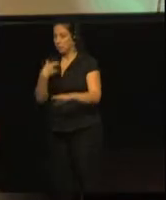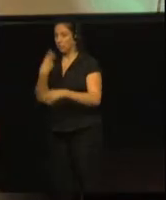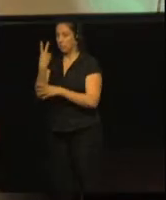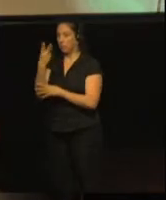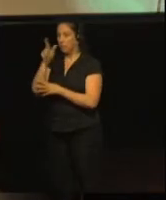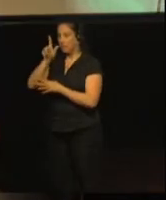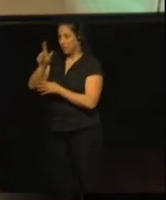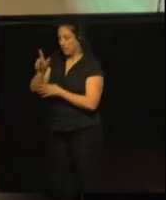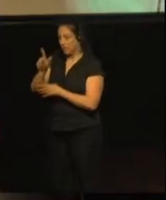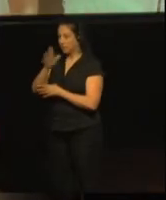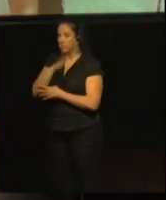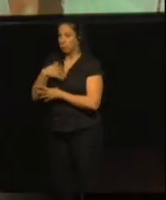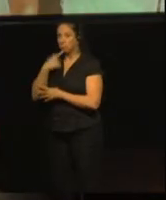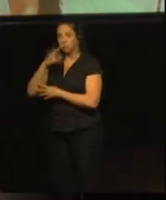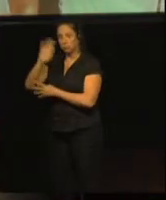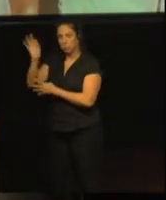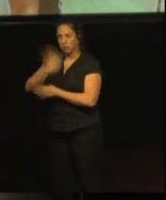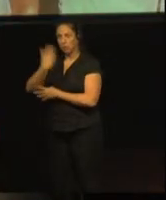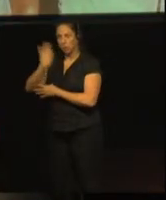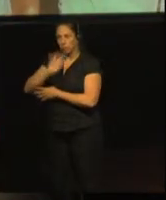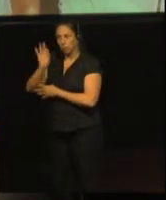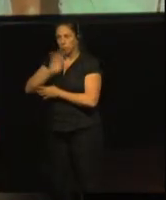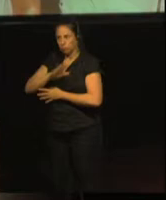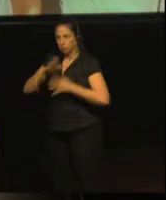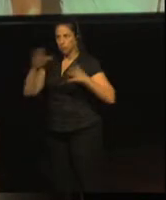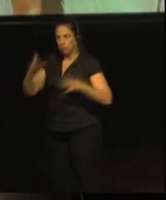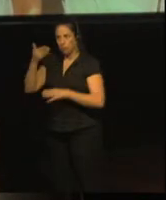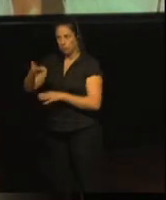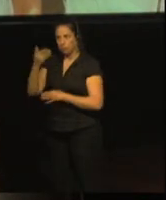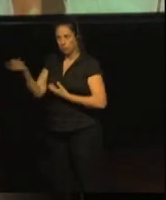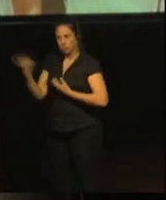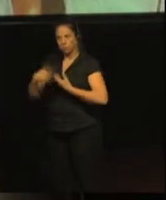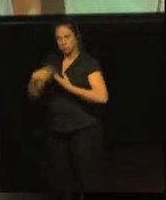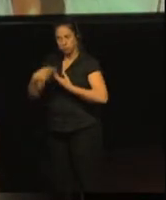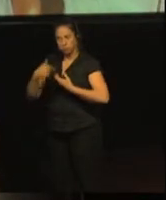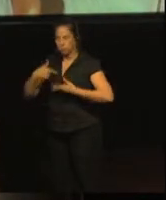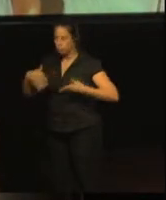We are very proud of that, I think, we can say.